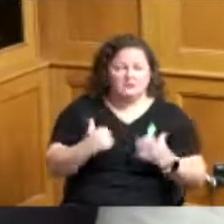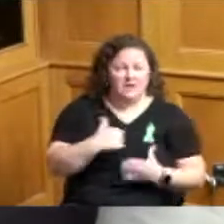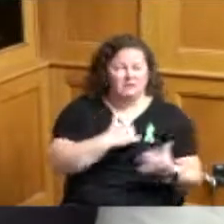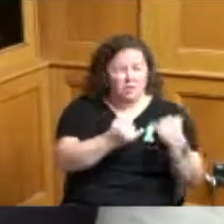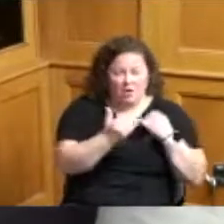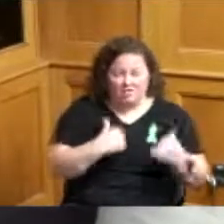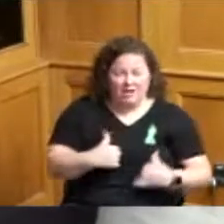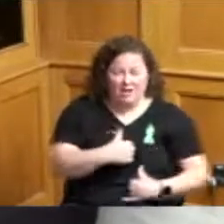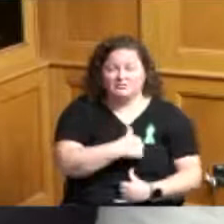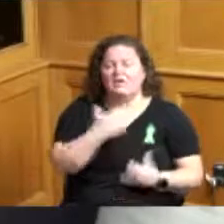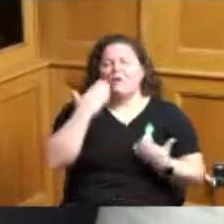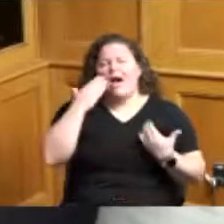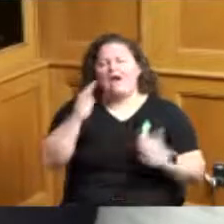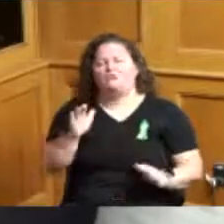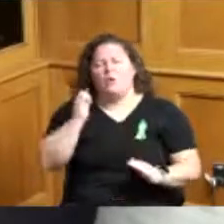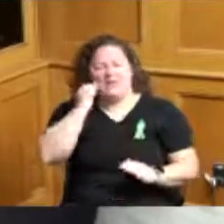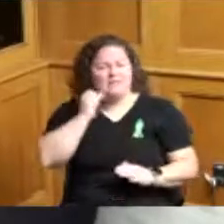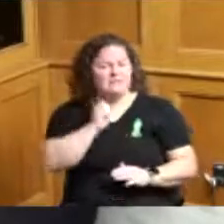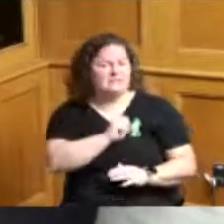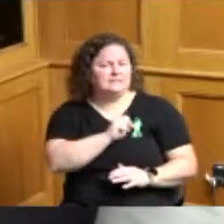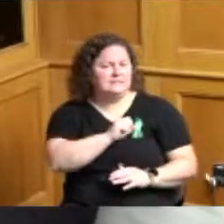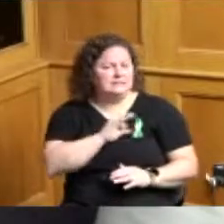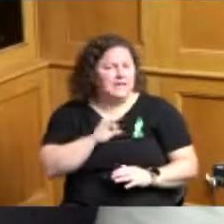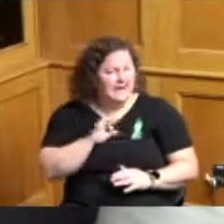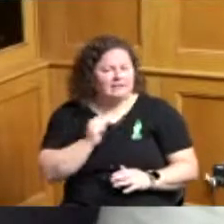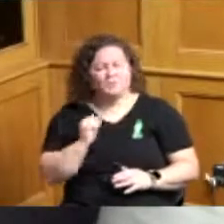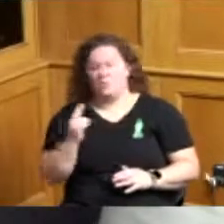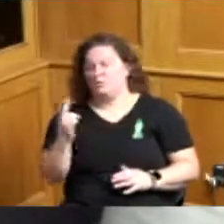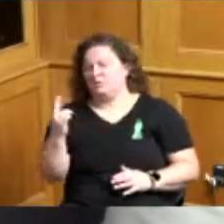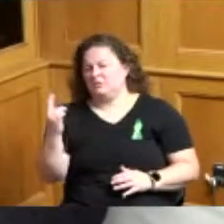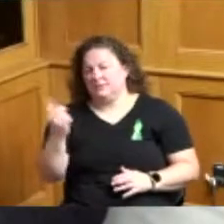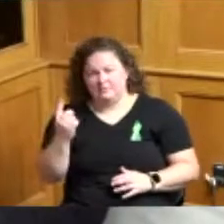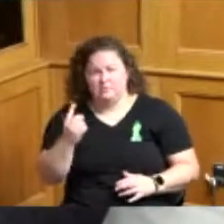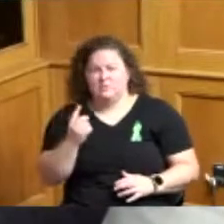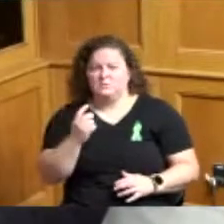meeting I don't know if it's something presented to us through the Administrator but I think this